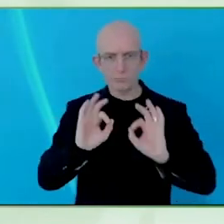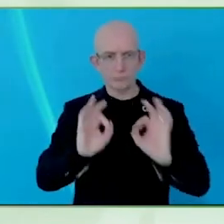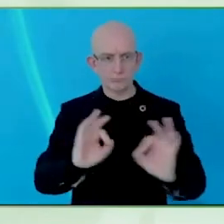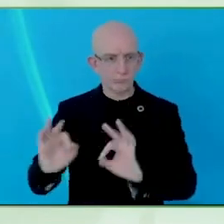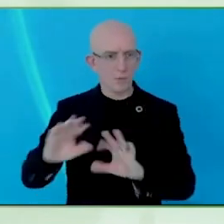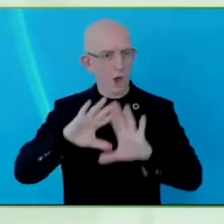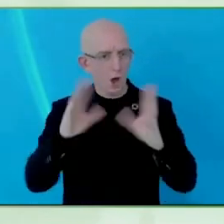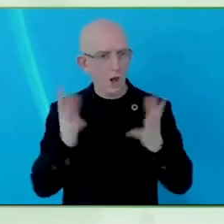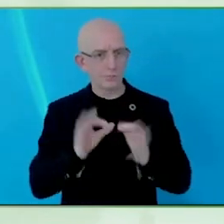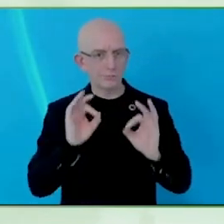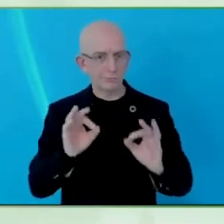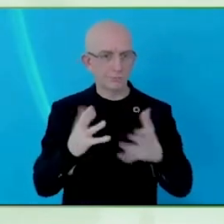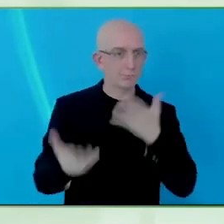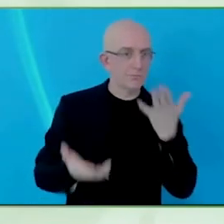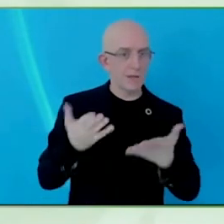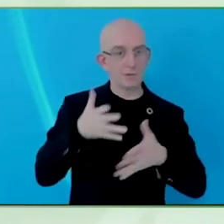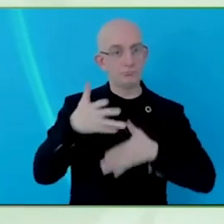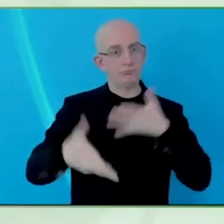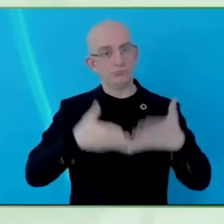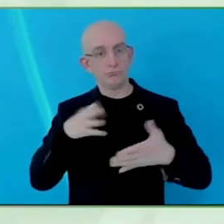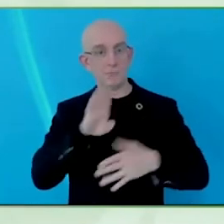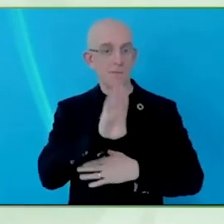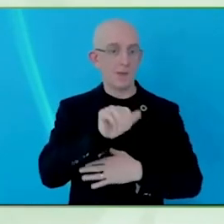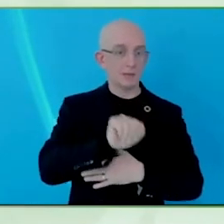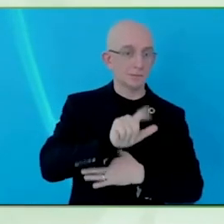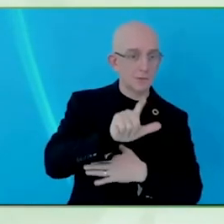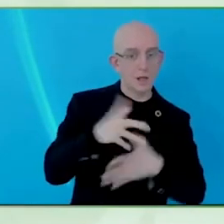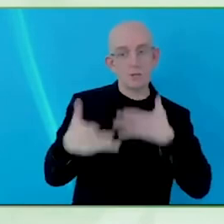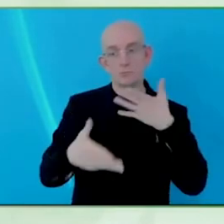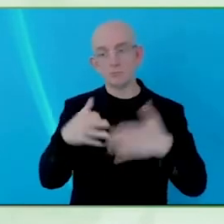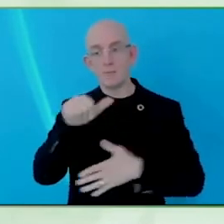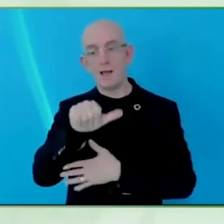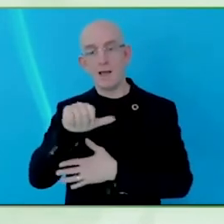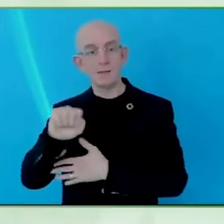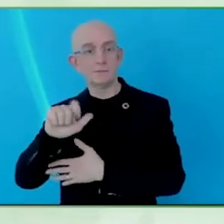I think really the proof when we launch this thing and get it going